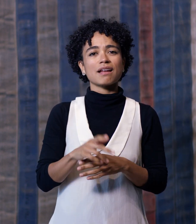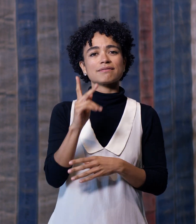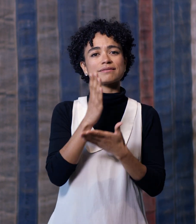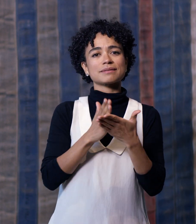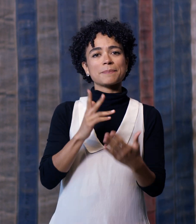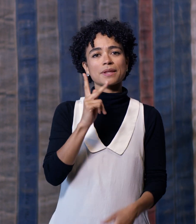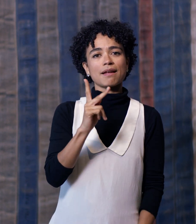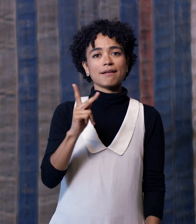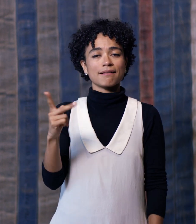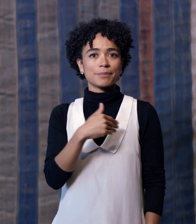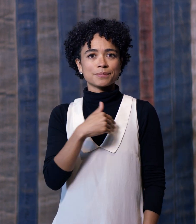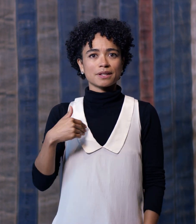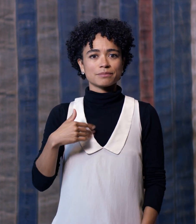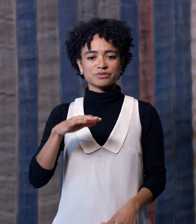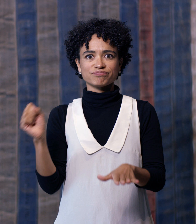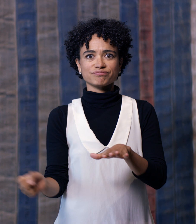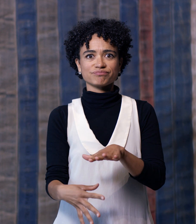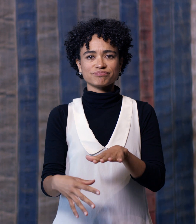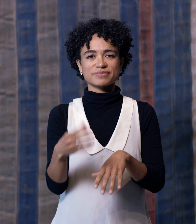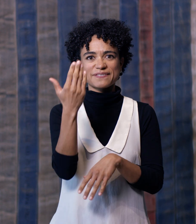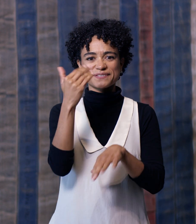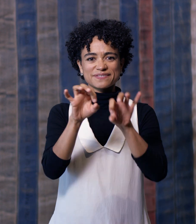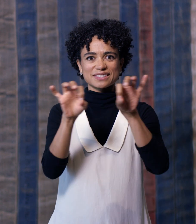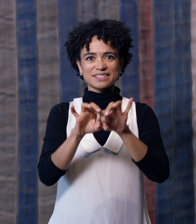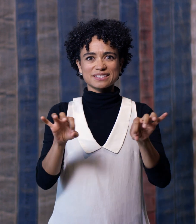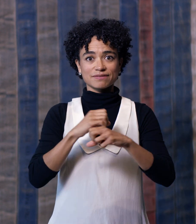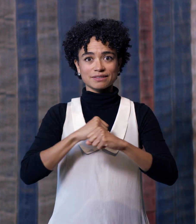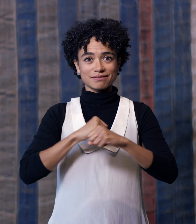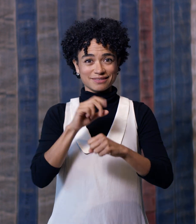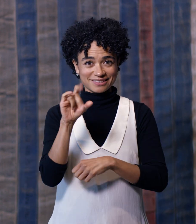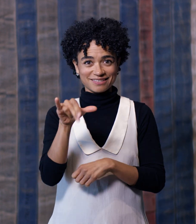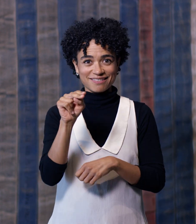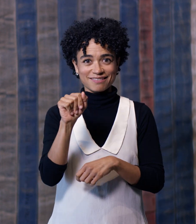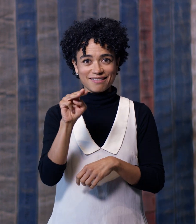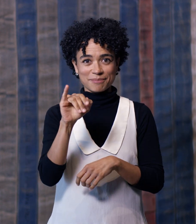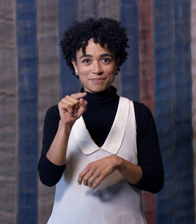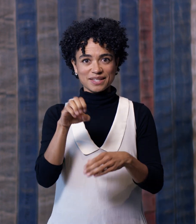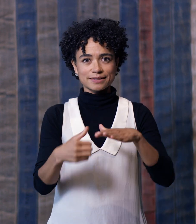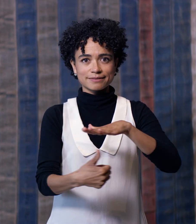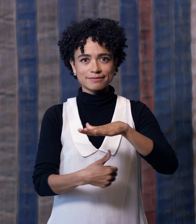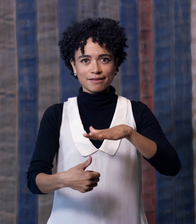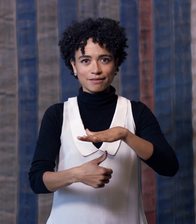A group of Klu Klux Klan members threw fifteen sticks of dynamite in the church basement.